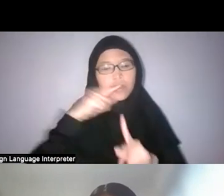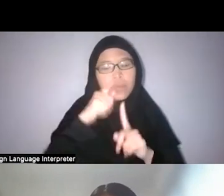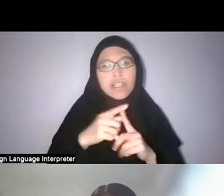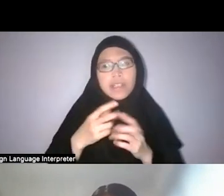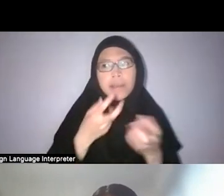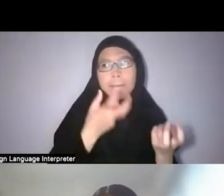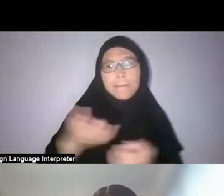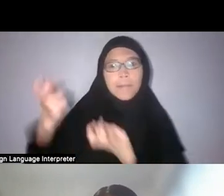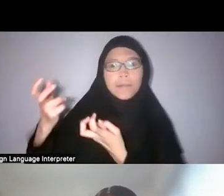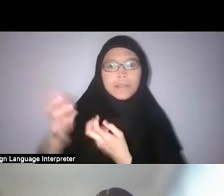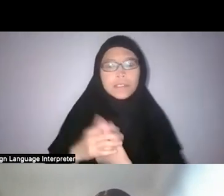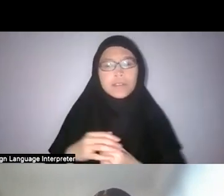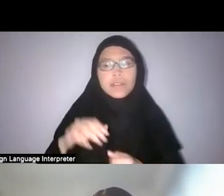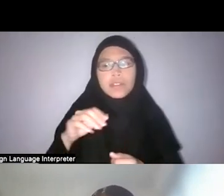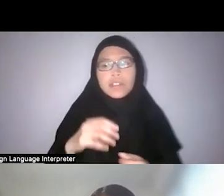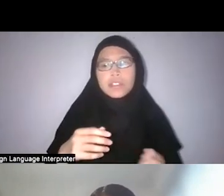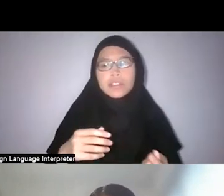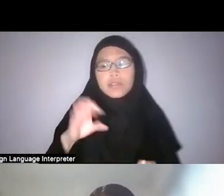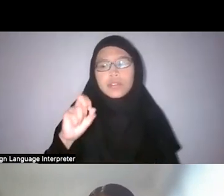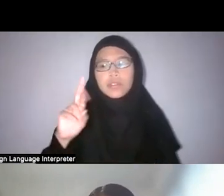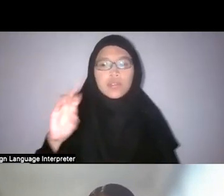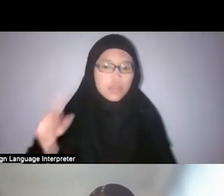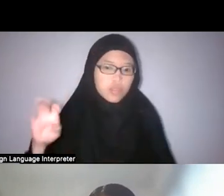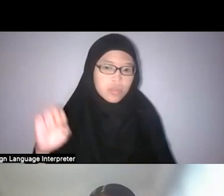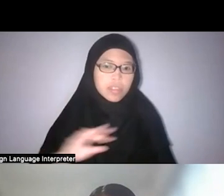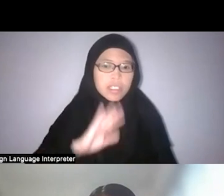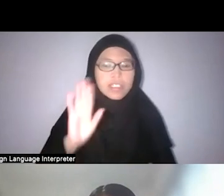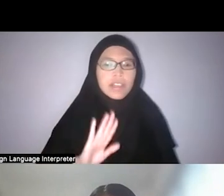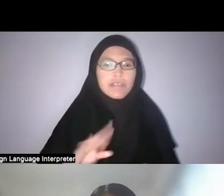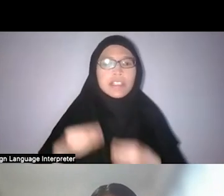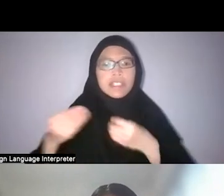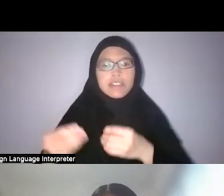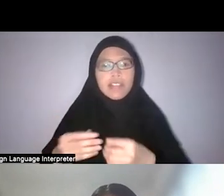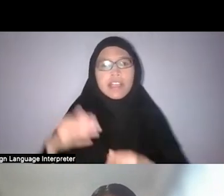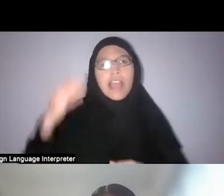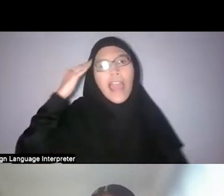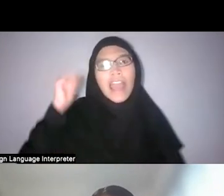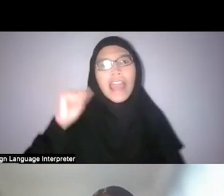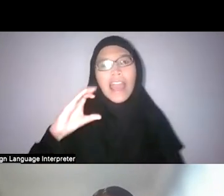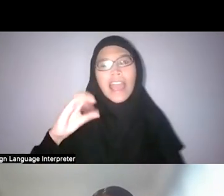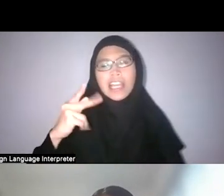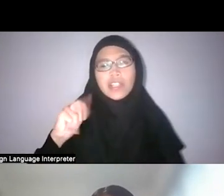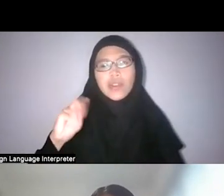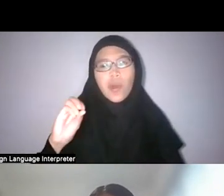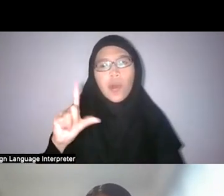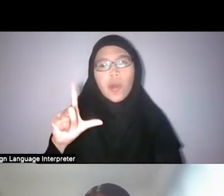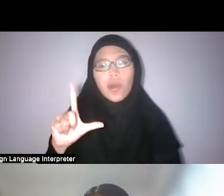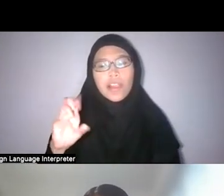or it didn't give the kind of acknowledgement that Ali would maybe would have.